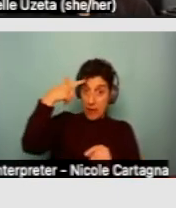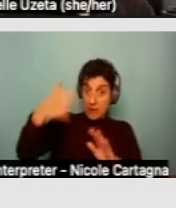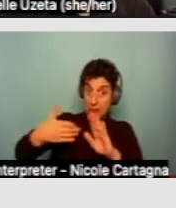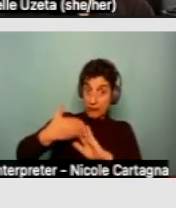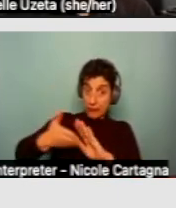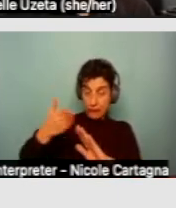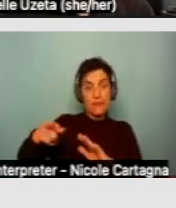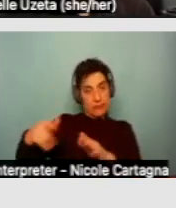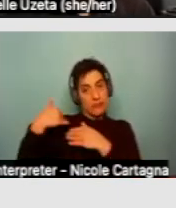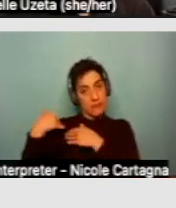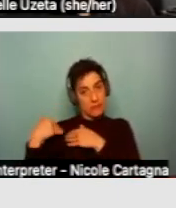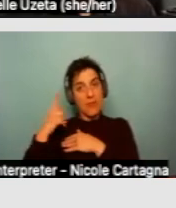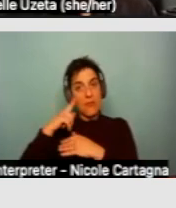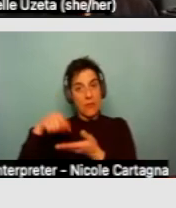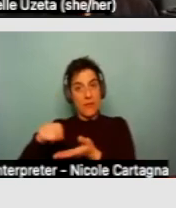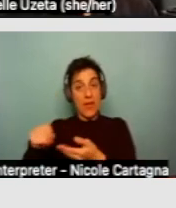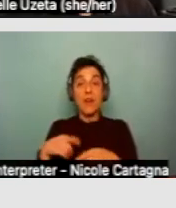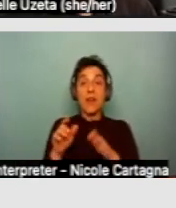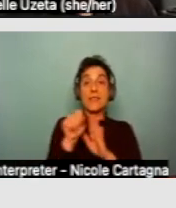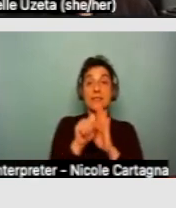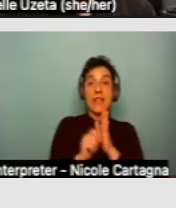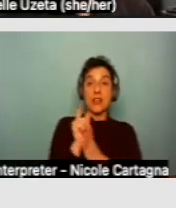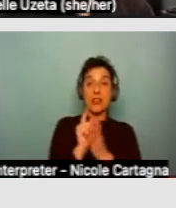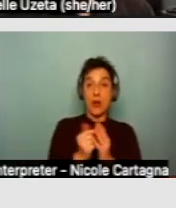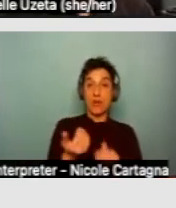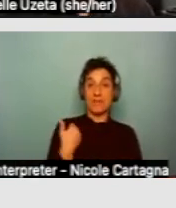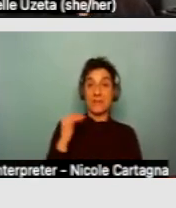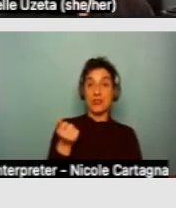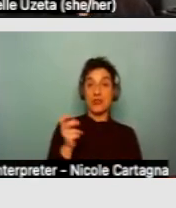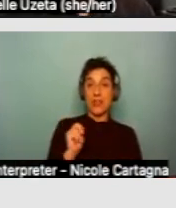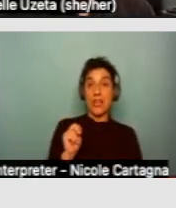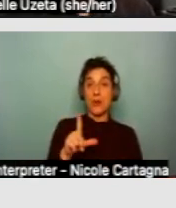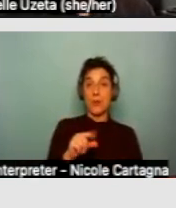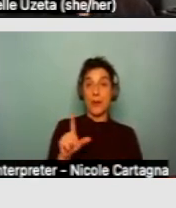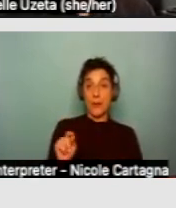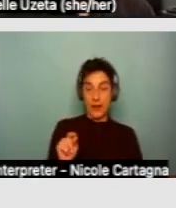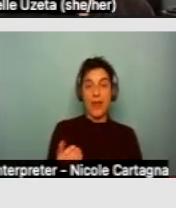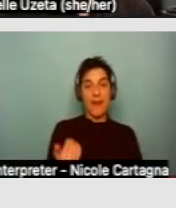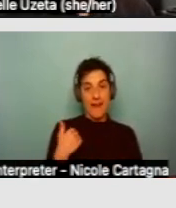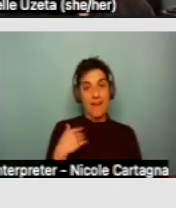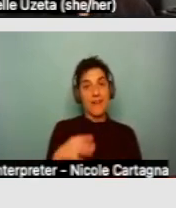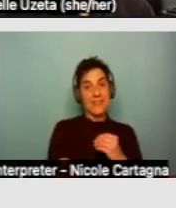And then under state law, as of January of 2020, there is additional limited circumstances